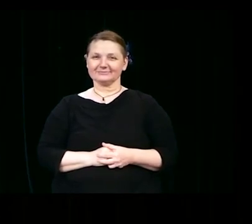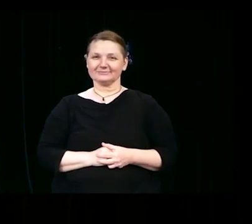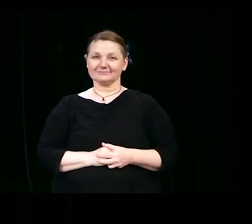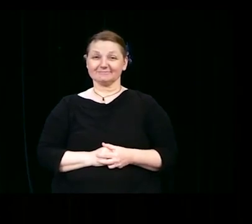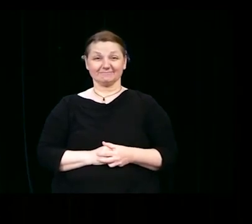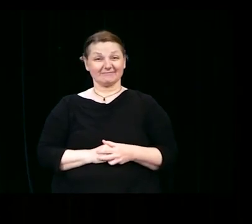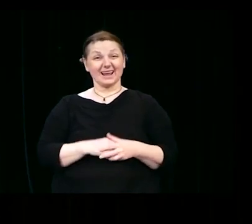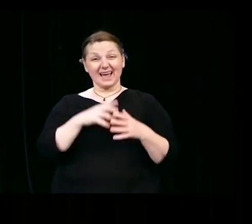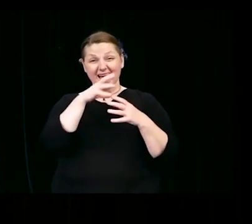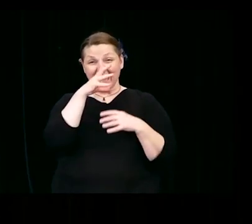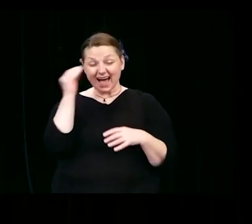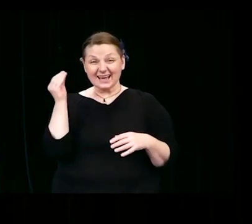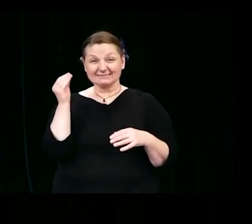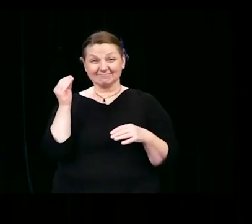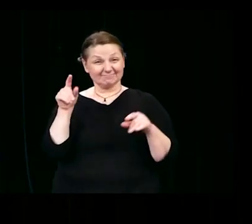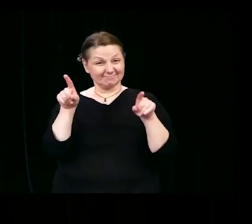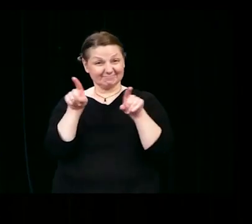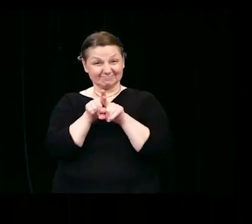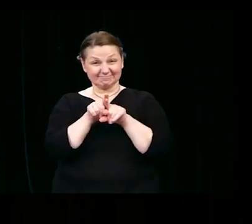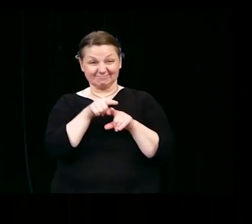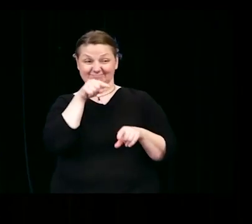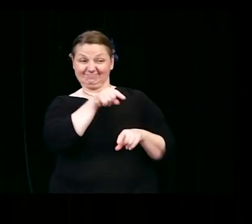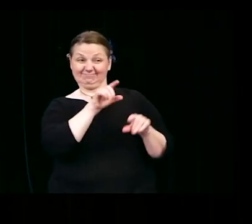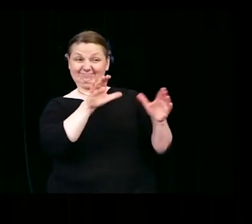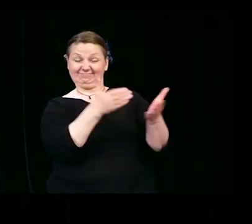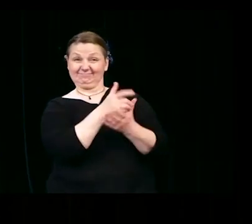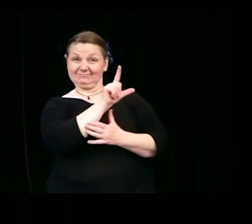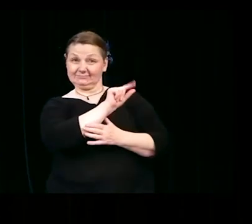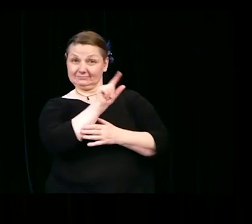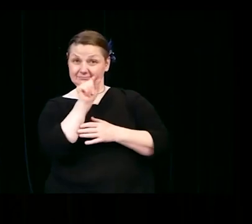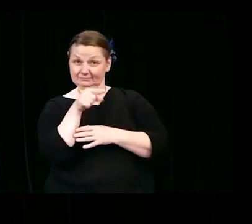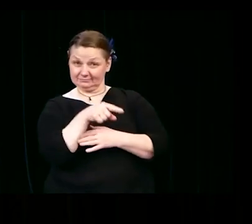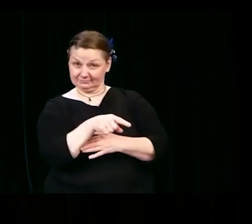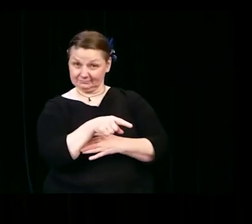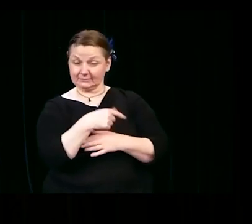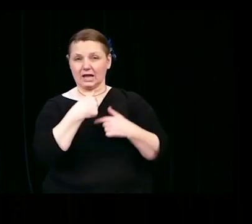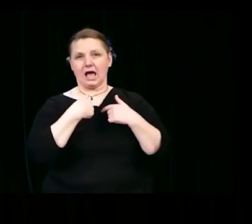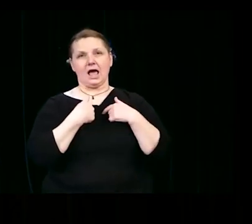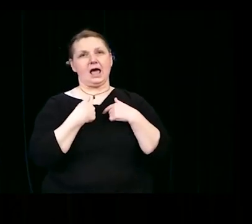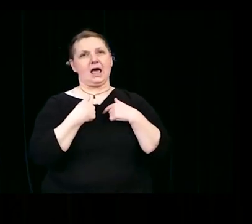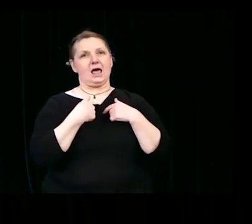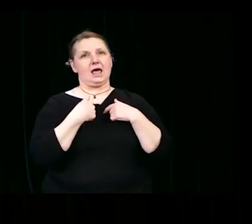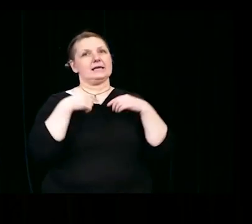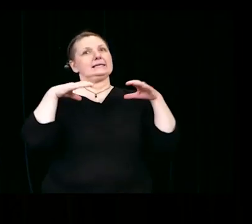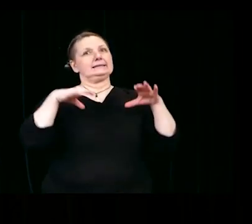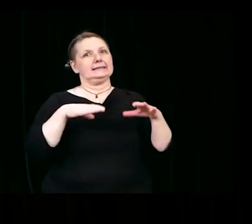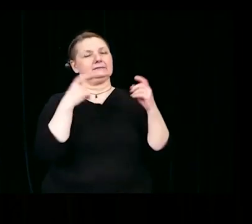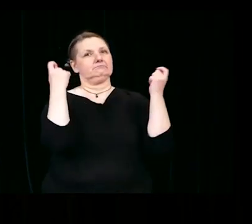Like the HCC graduates of 2020, I got to celebrate winning the Marieb Award